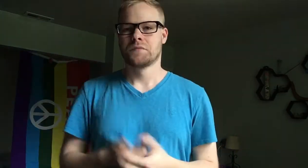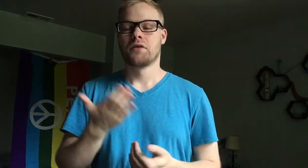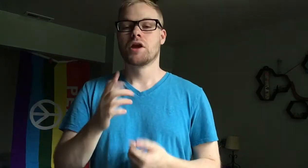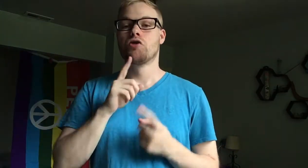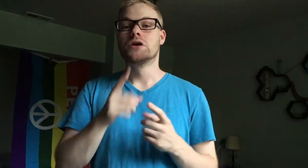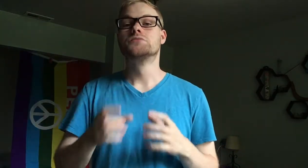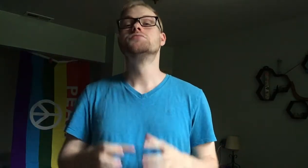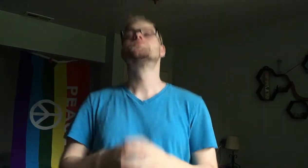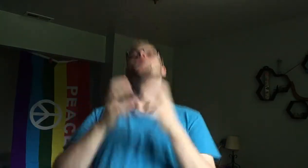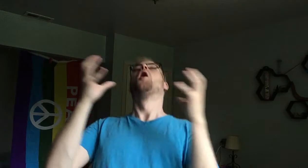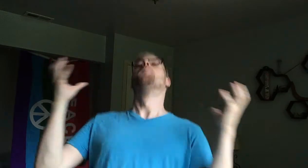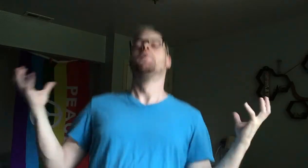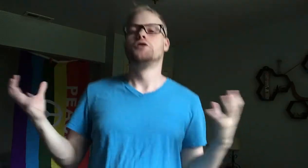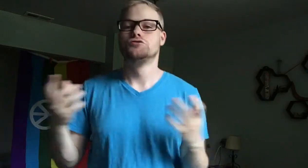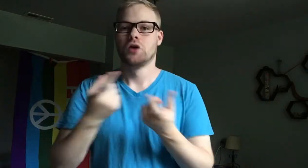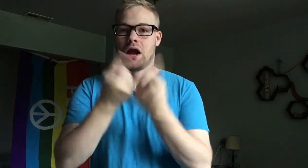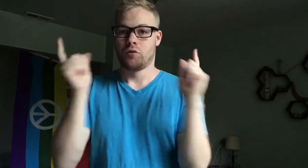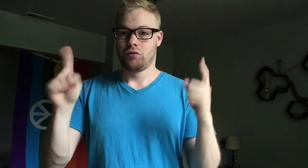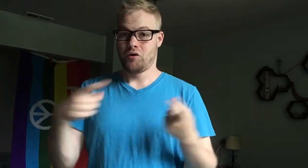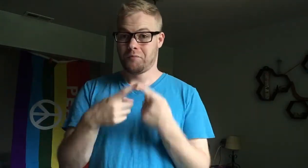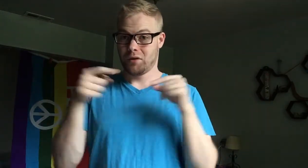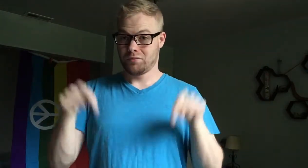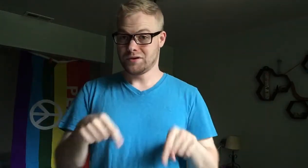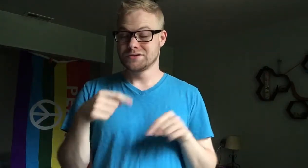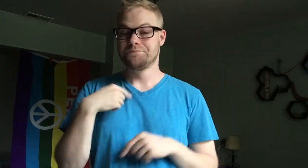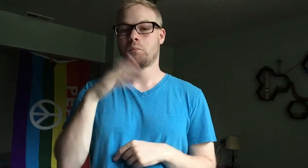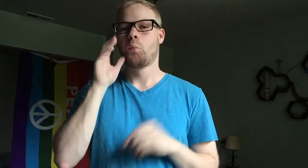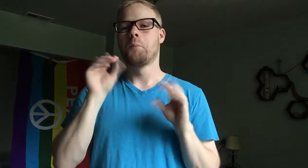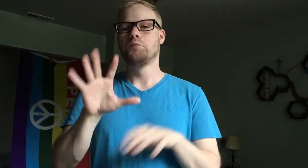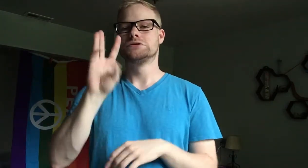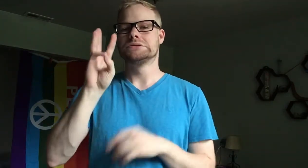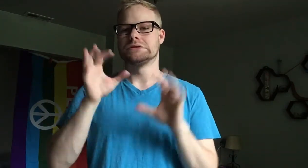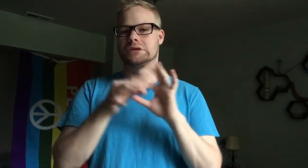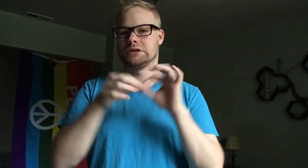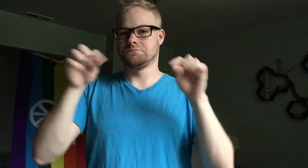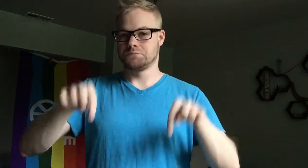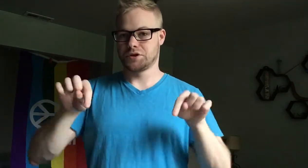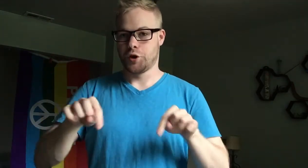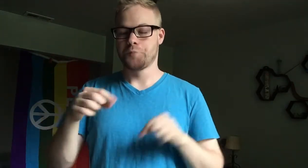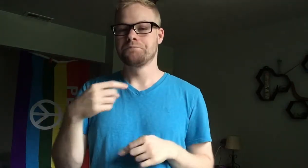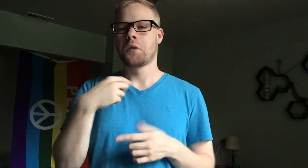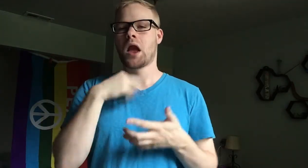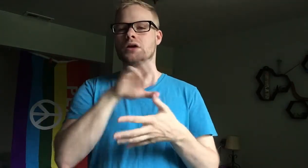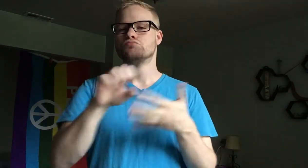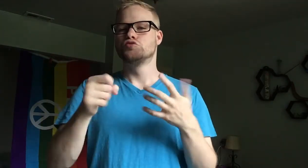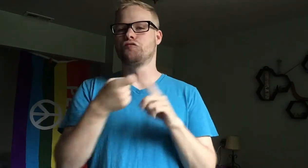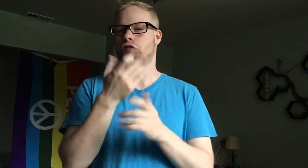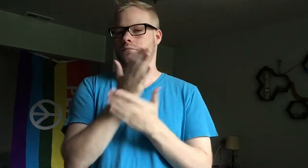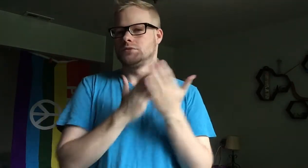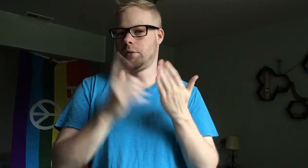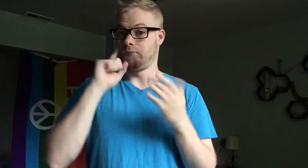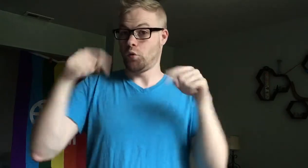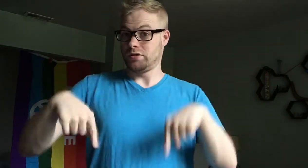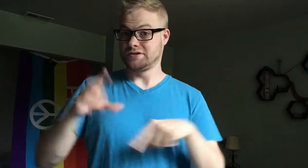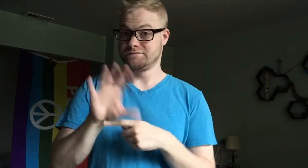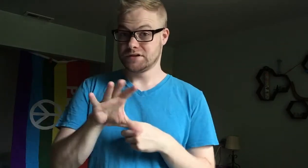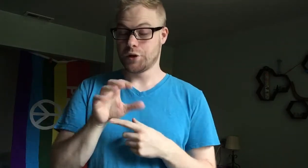There is SO much out there about this, and I will put six links below. I drew from some of them for this video.